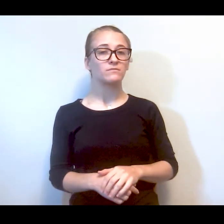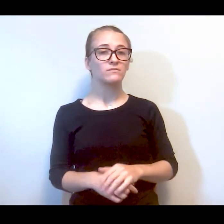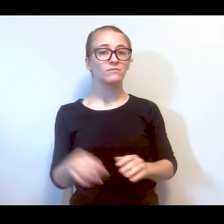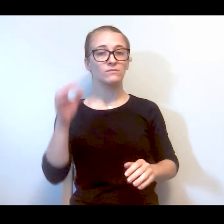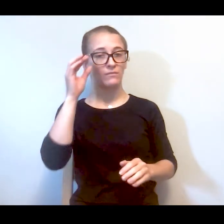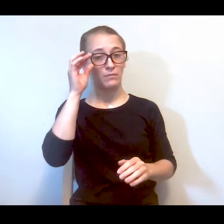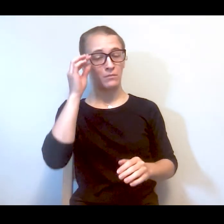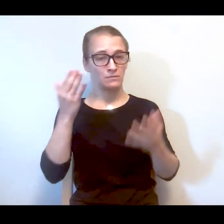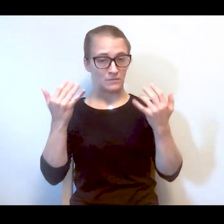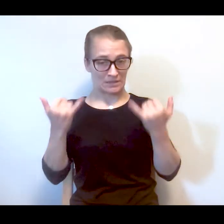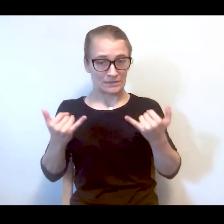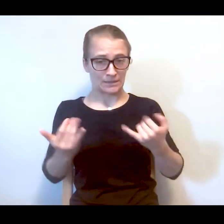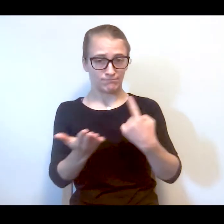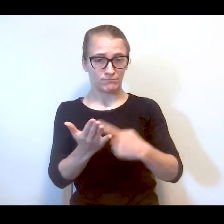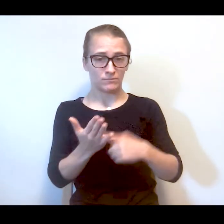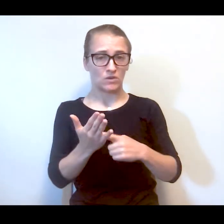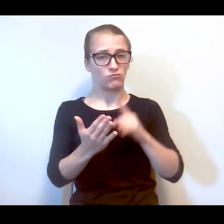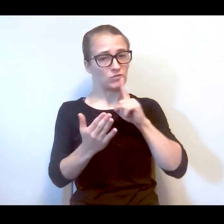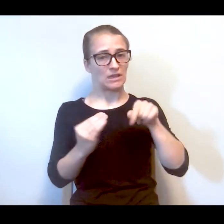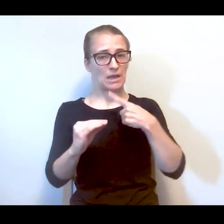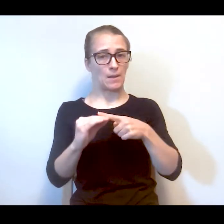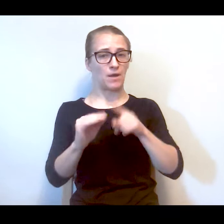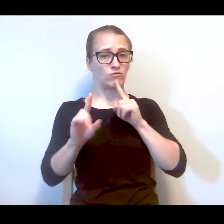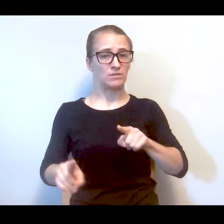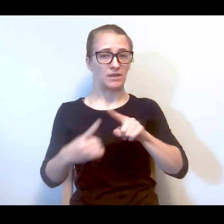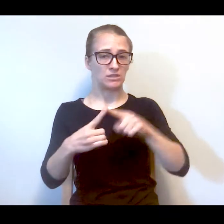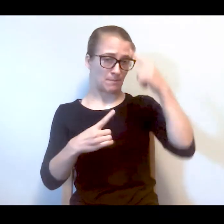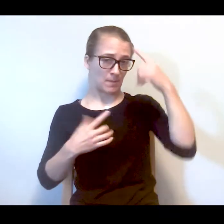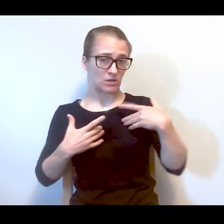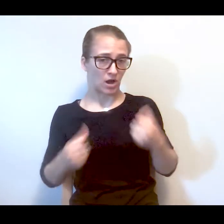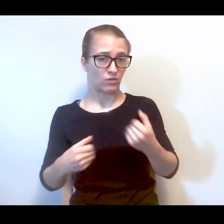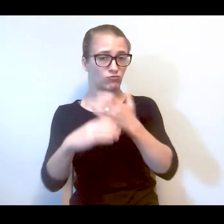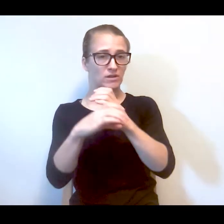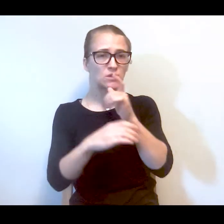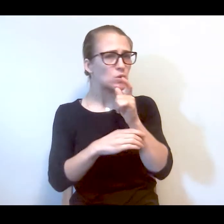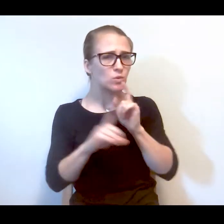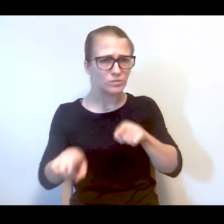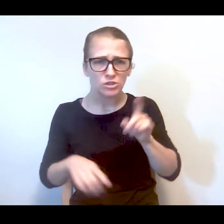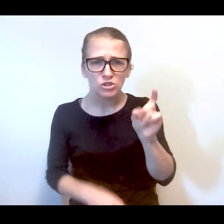while we are here today to talk mostly about the response to a mental health crisis and who should